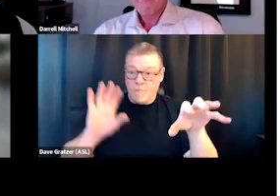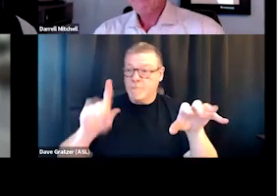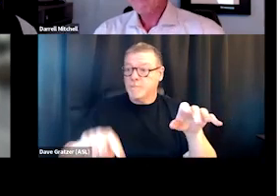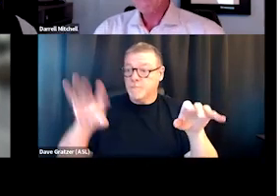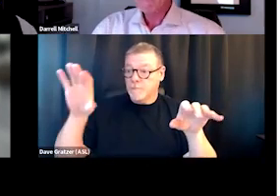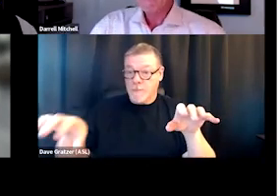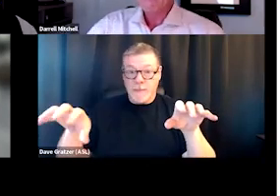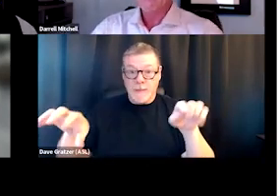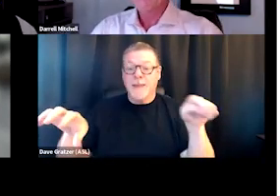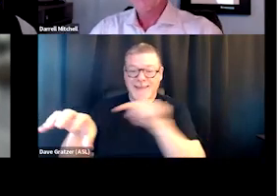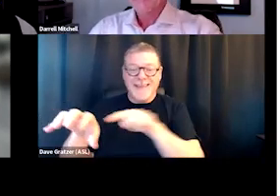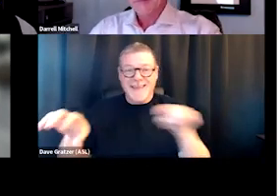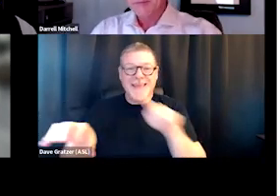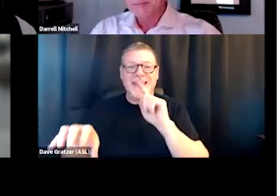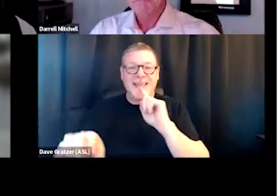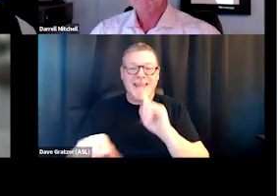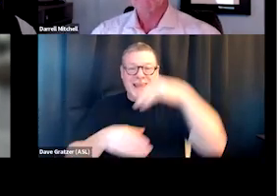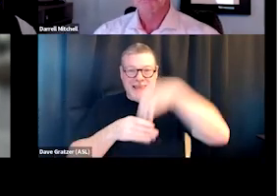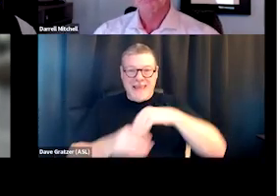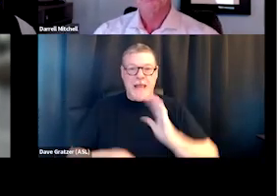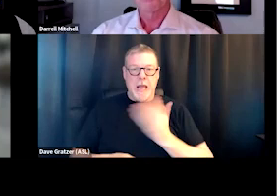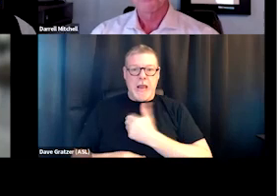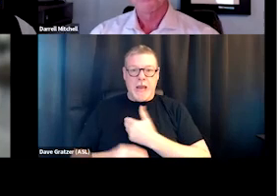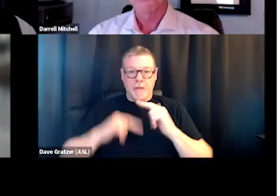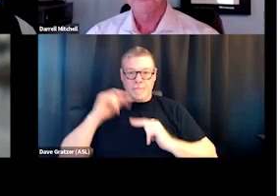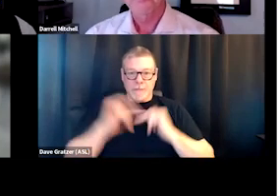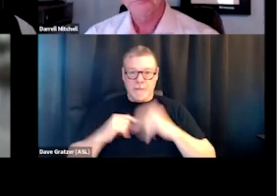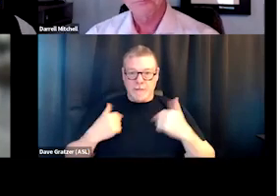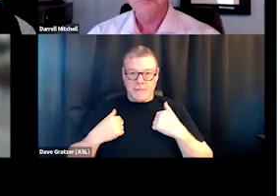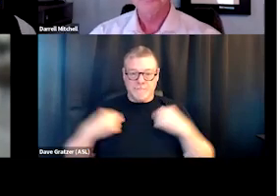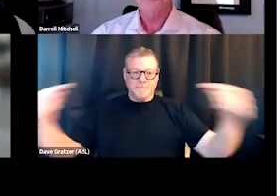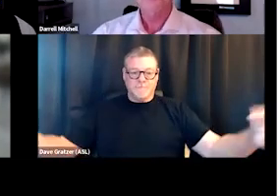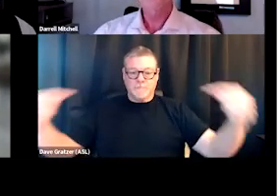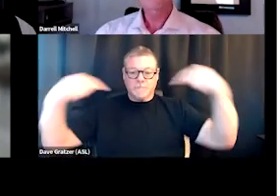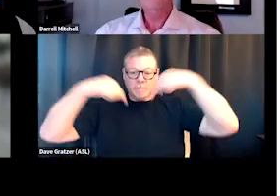they actually set up shop in our navigation center. So they're literally bringing their system